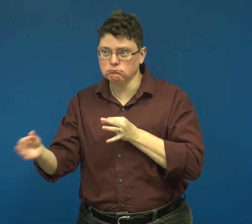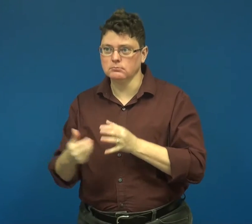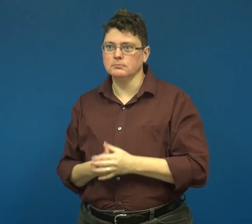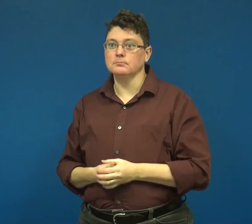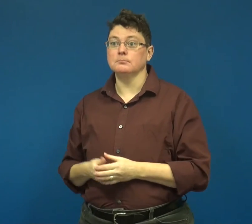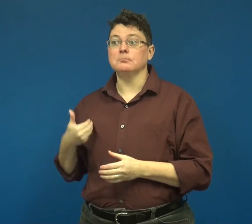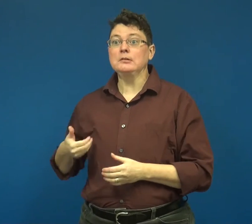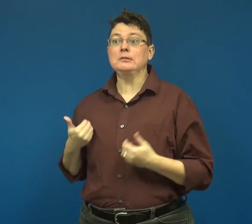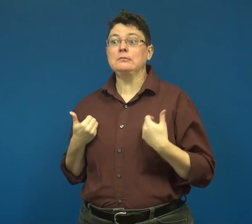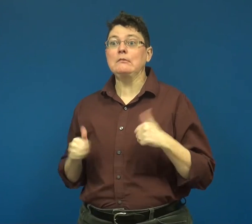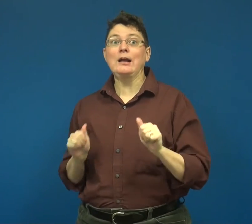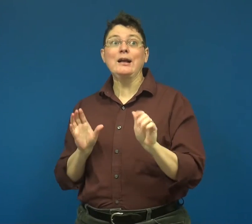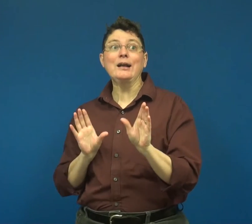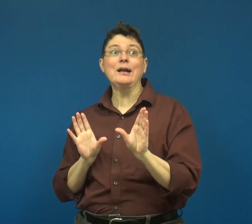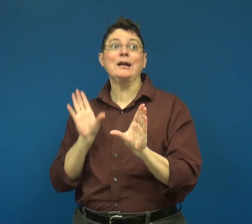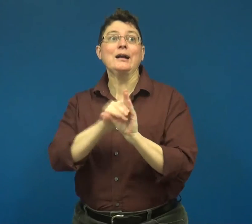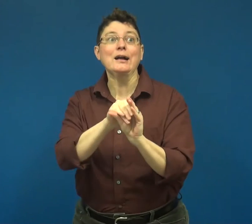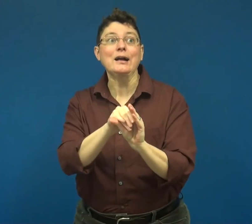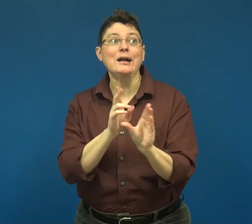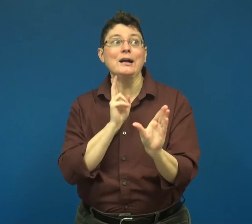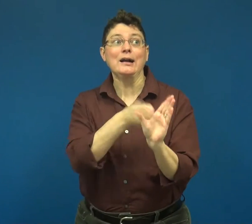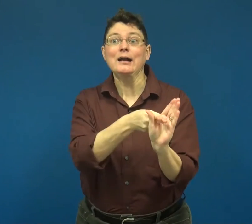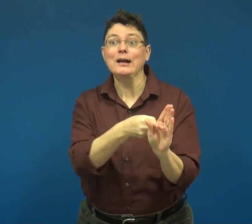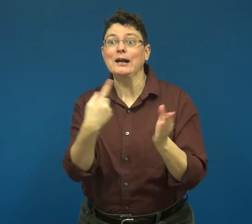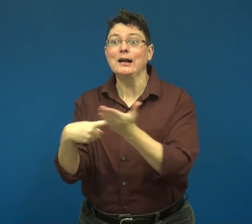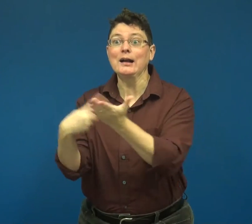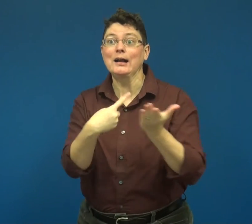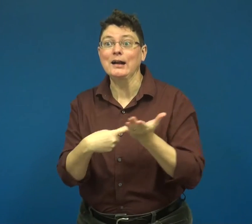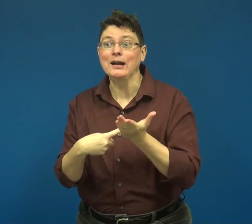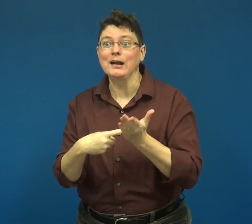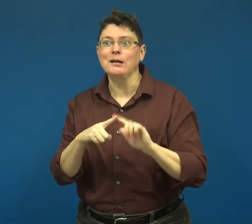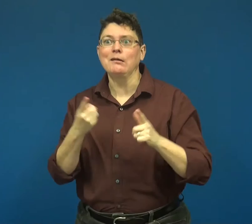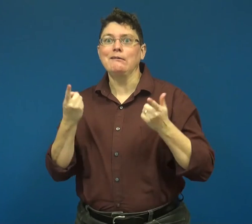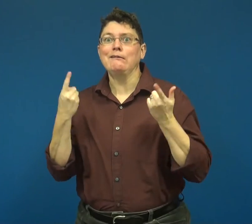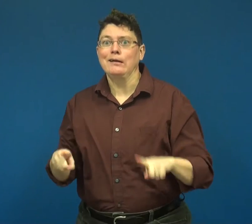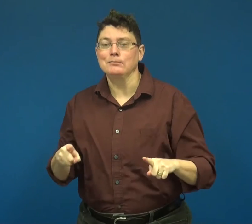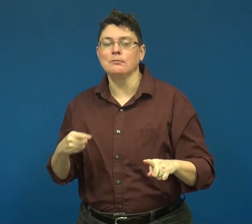I attempted to join in the discussion but